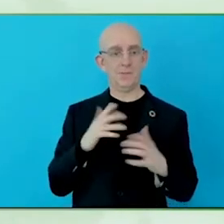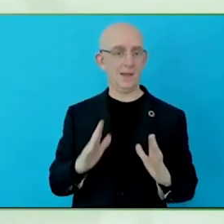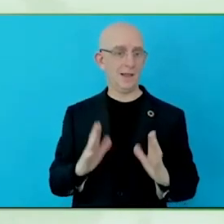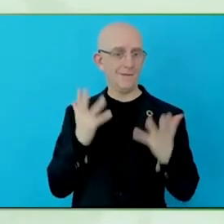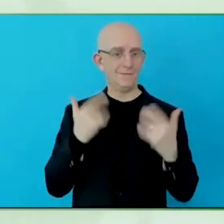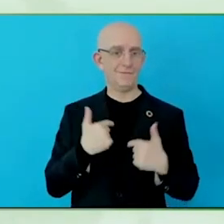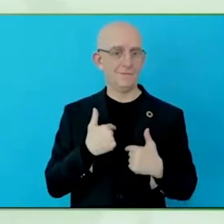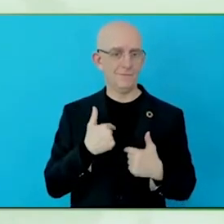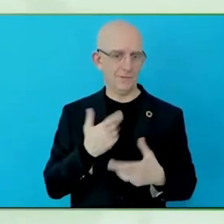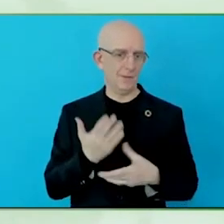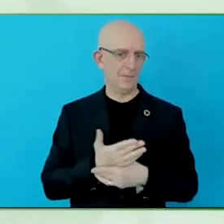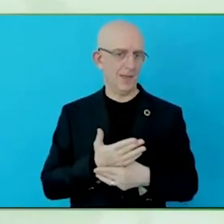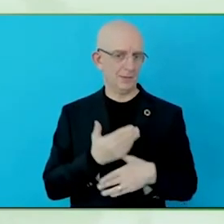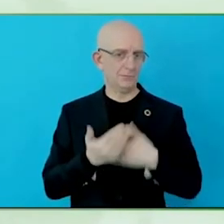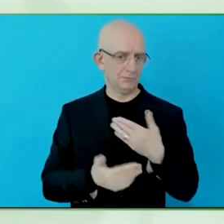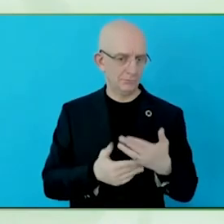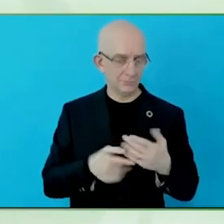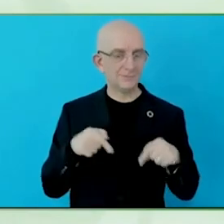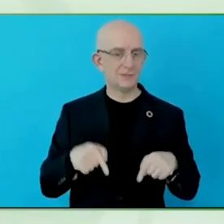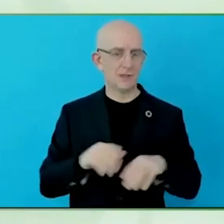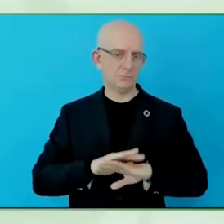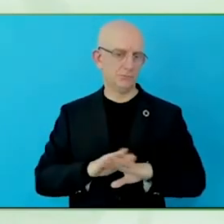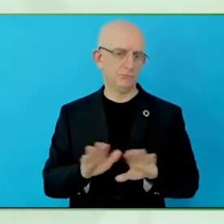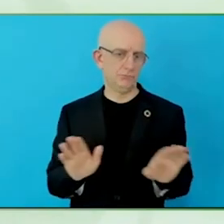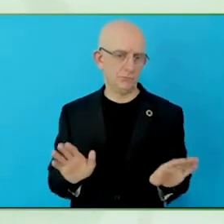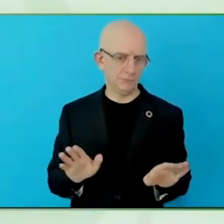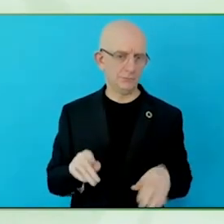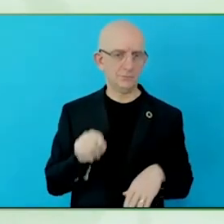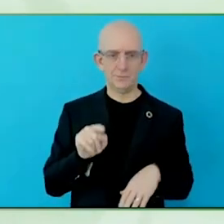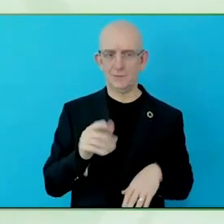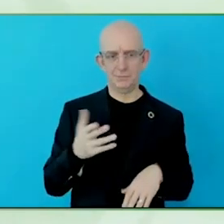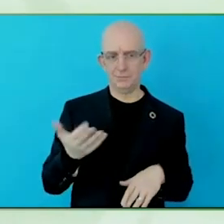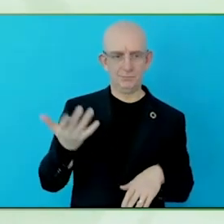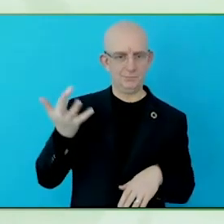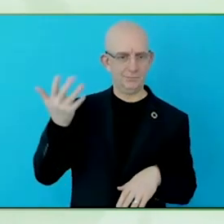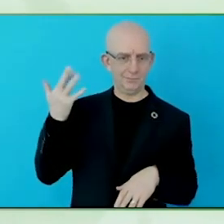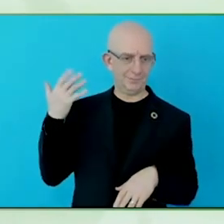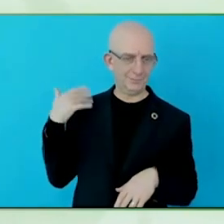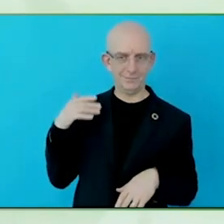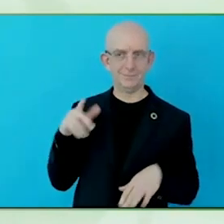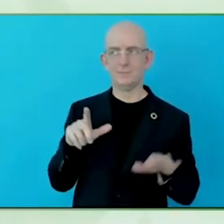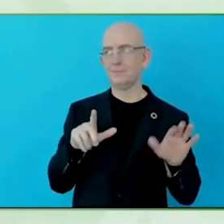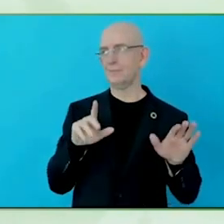I was assumed to be bancer, and I ended up in a banking service. It happens!